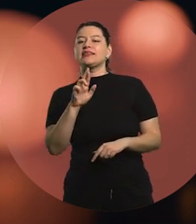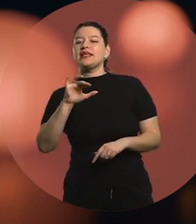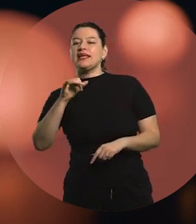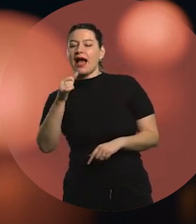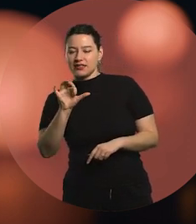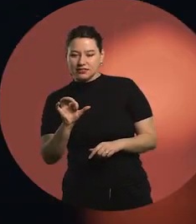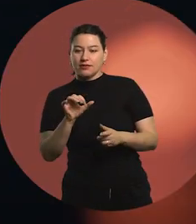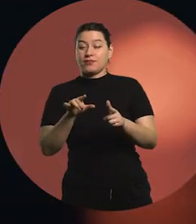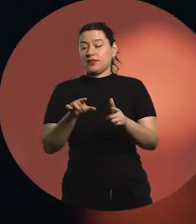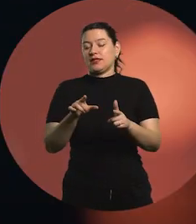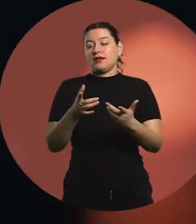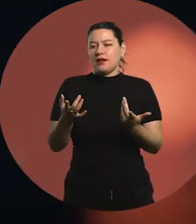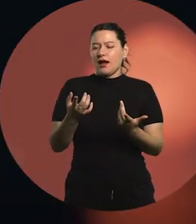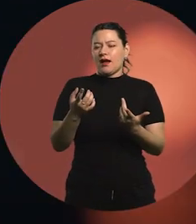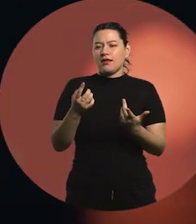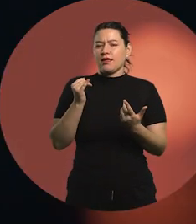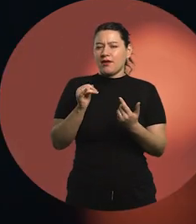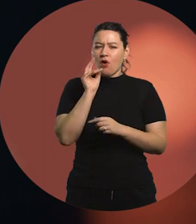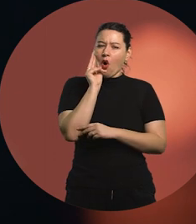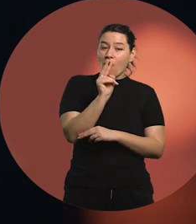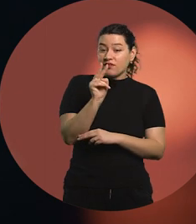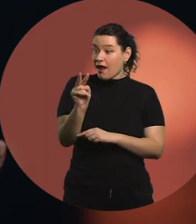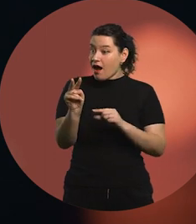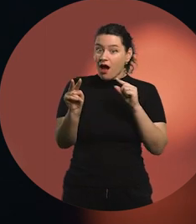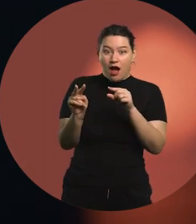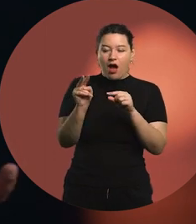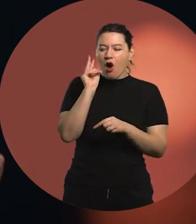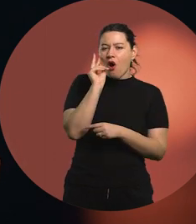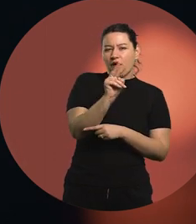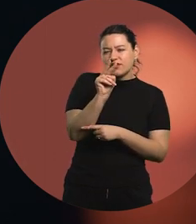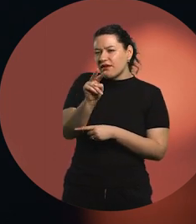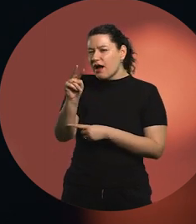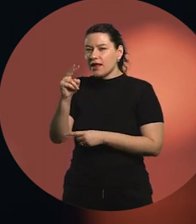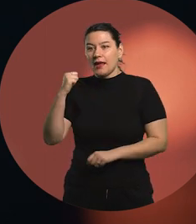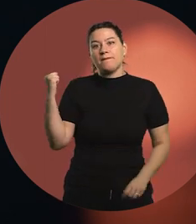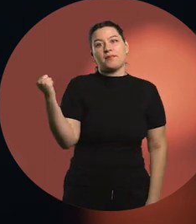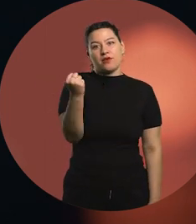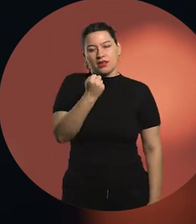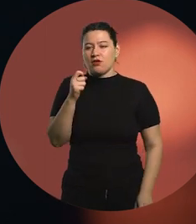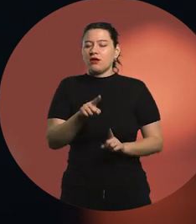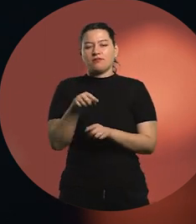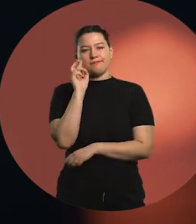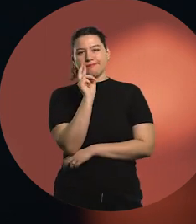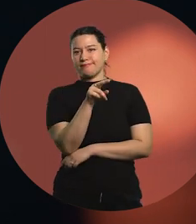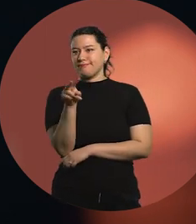And observing, observation is key, right? It is not seeing, it is observing.